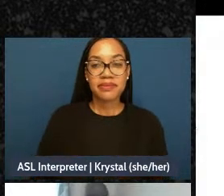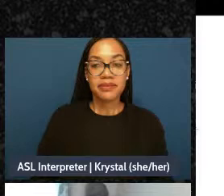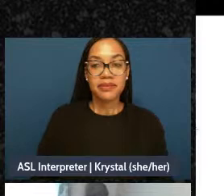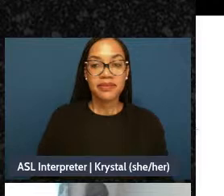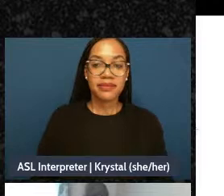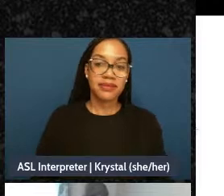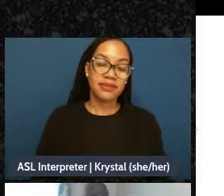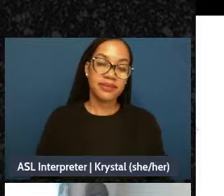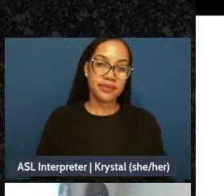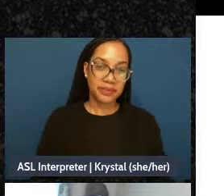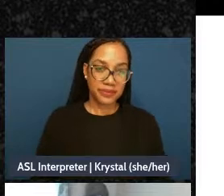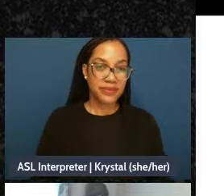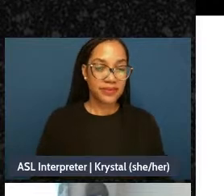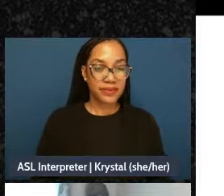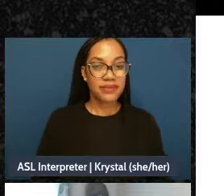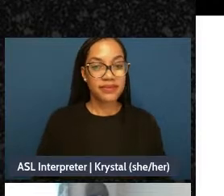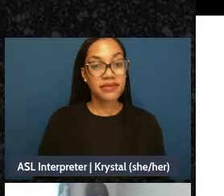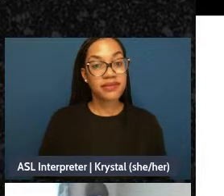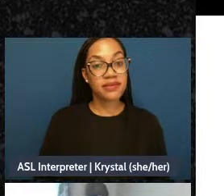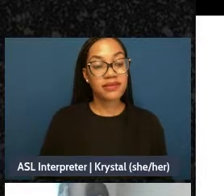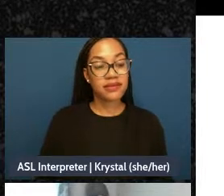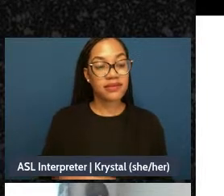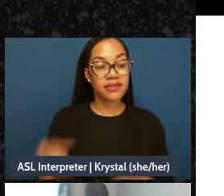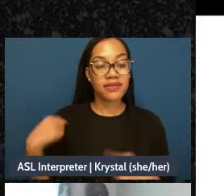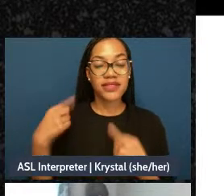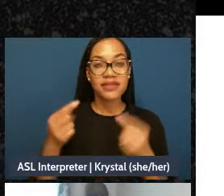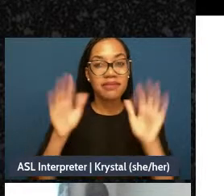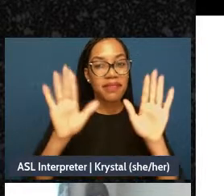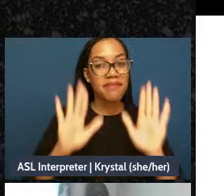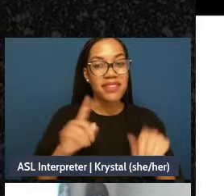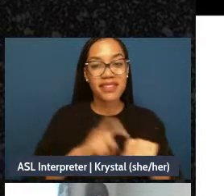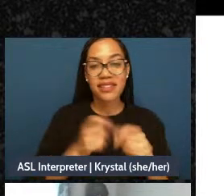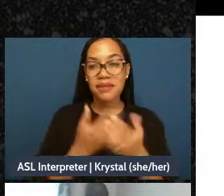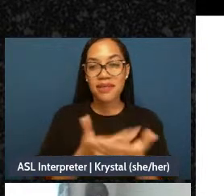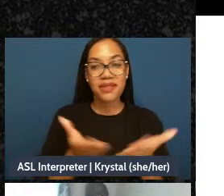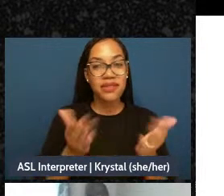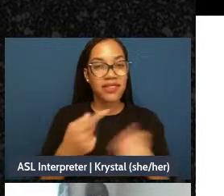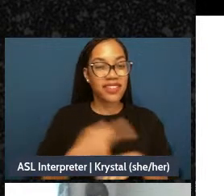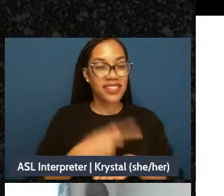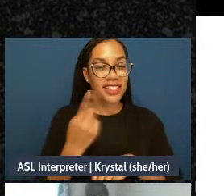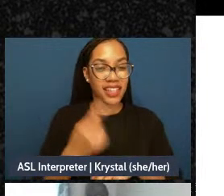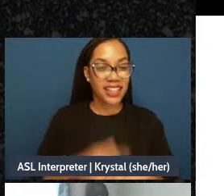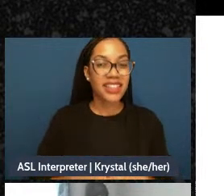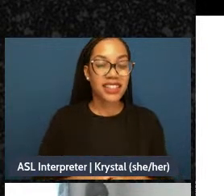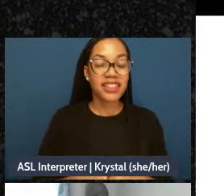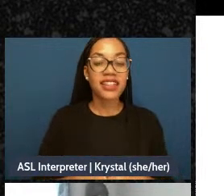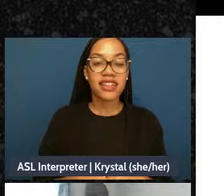Well, so we've had such an amazing time with y'all today, and we have really cherished the